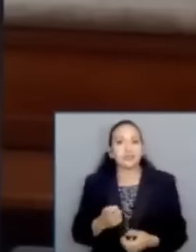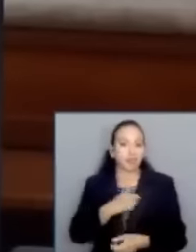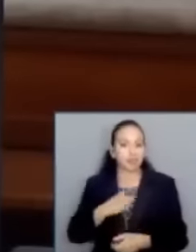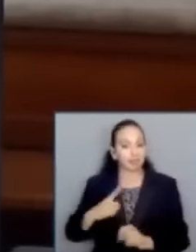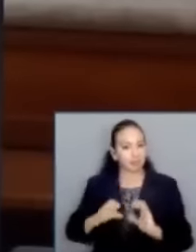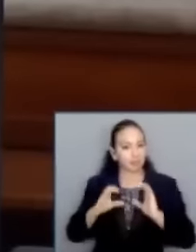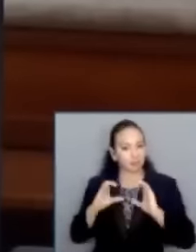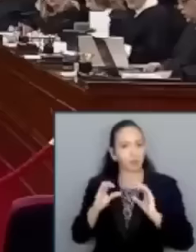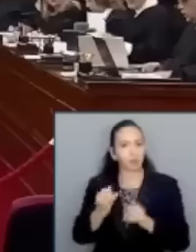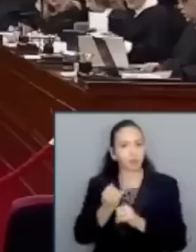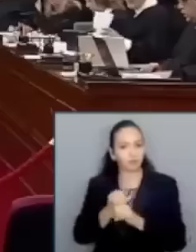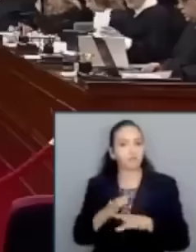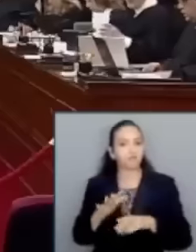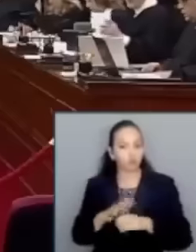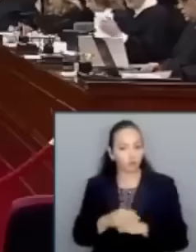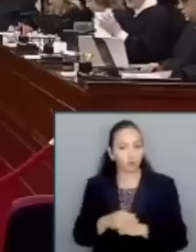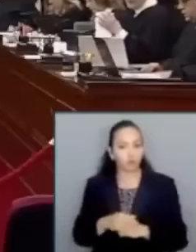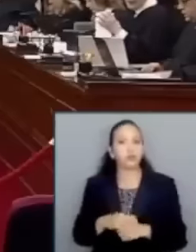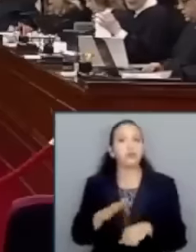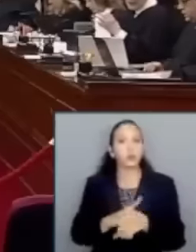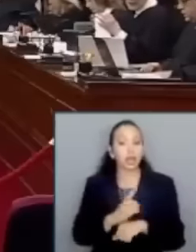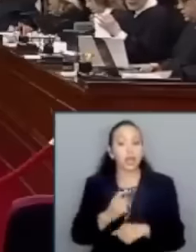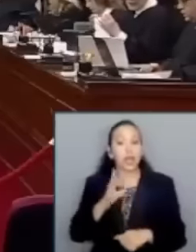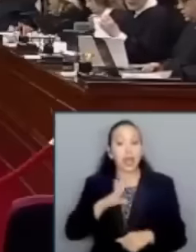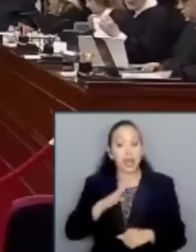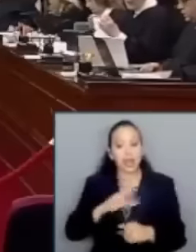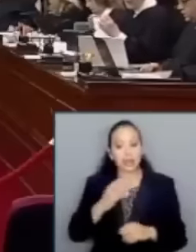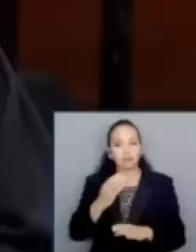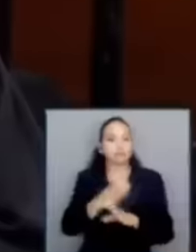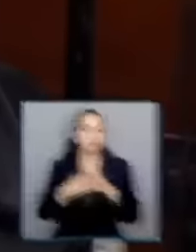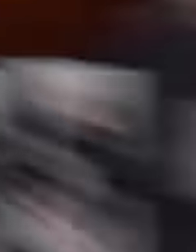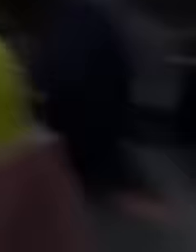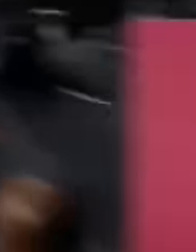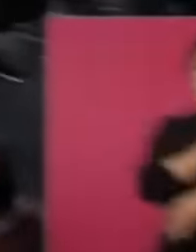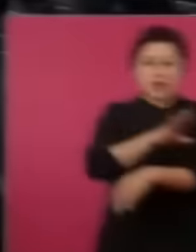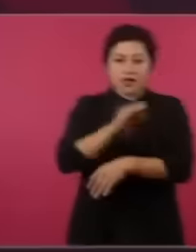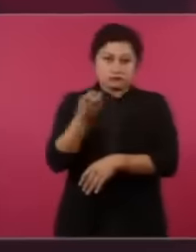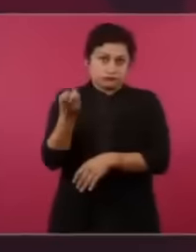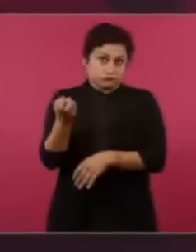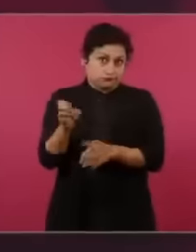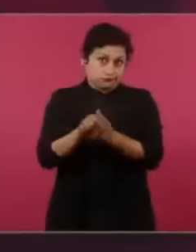by members of the judiciary that surprised President López Obrador